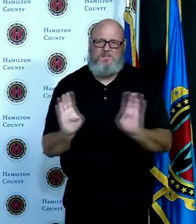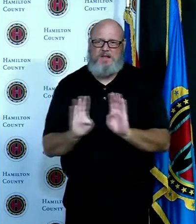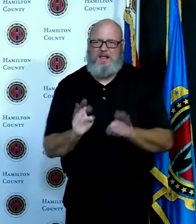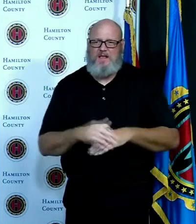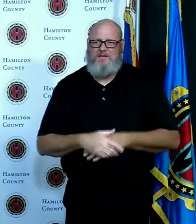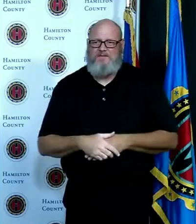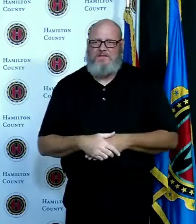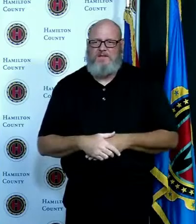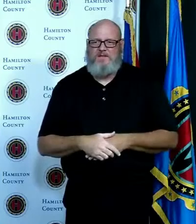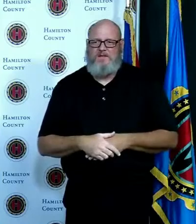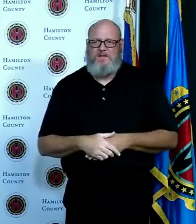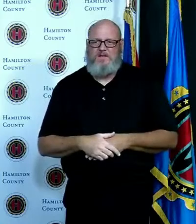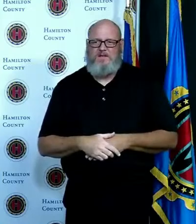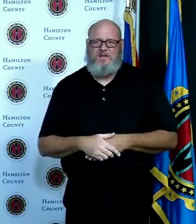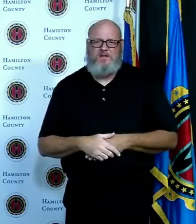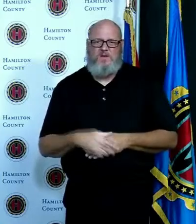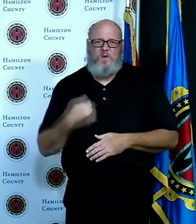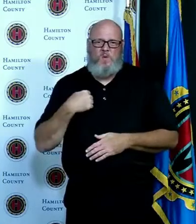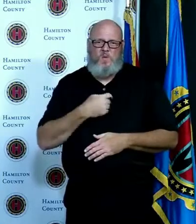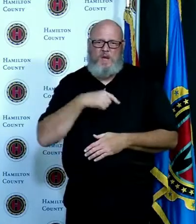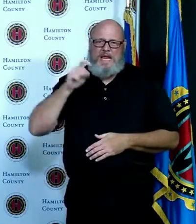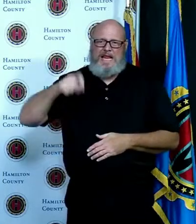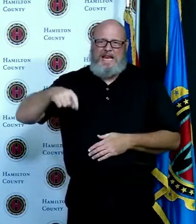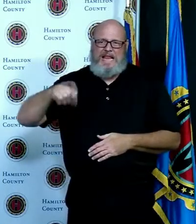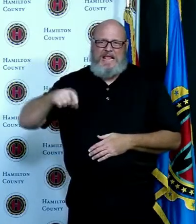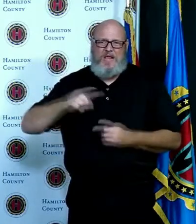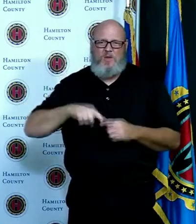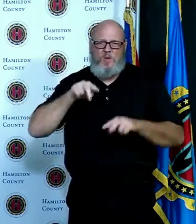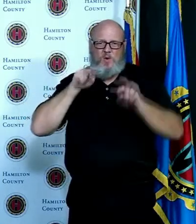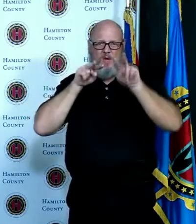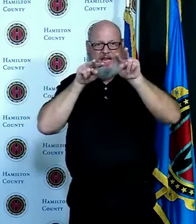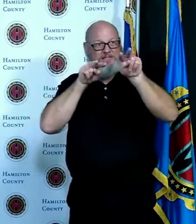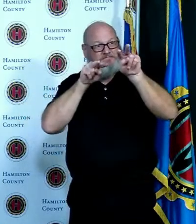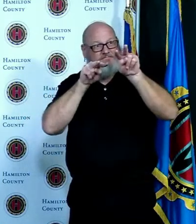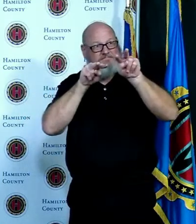be watching closely tomorrow to see what the next steps are with regards to the Ohio alert system